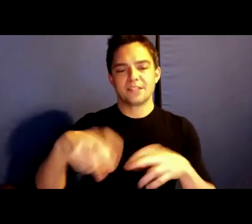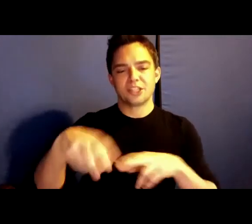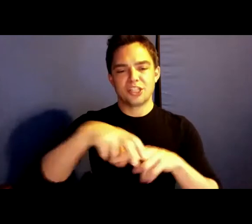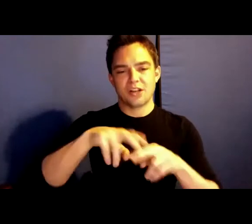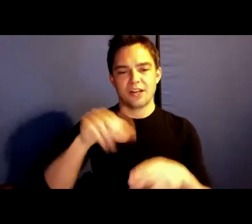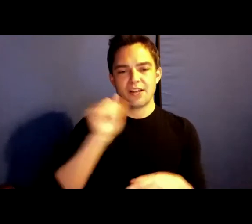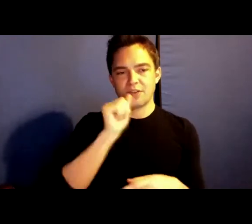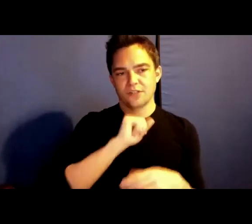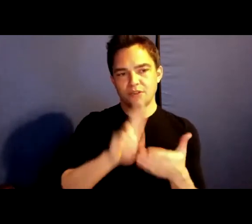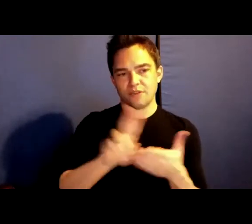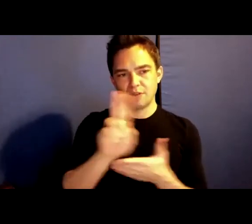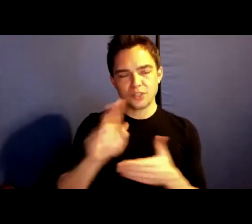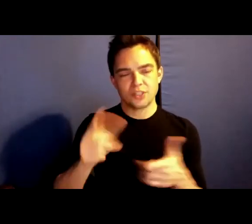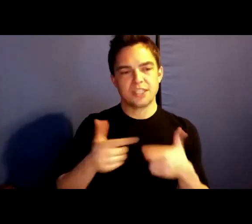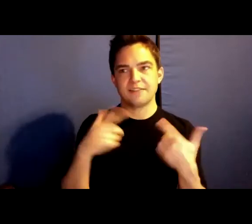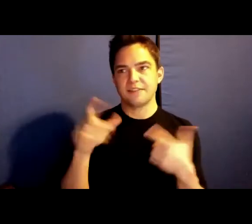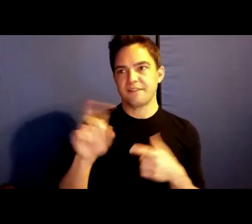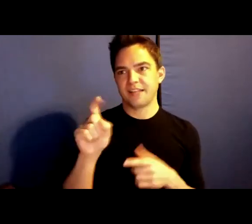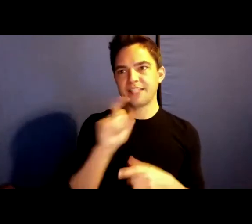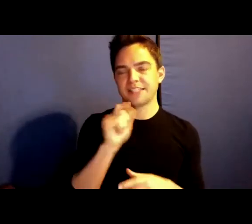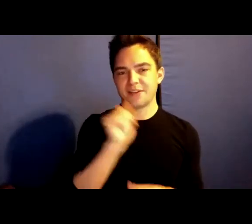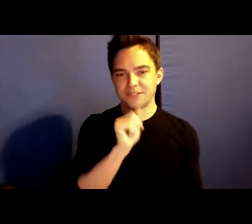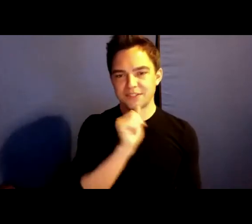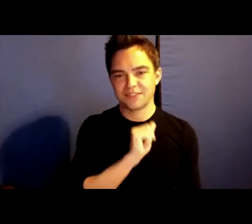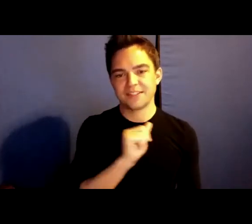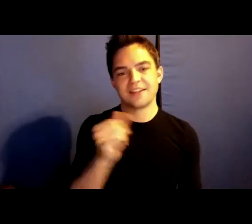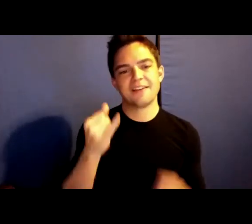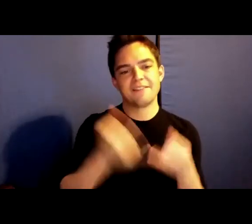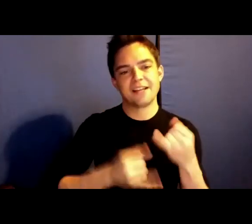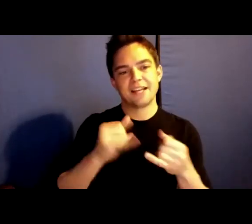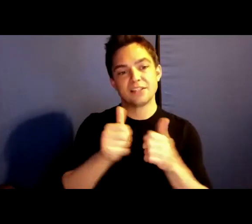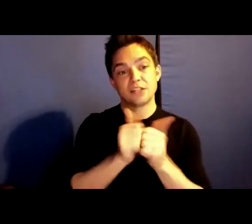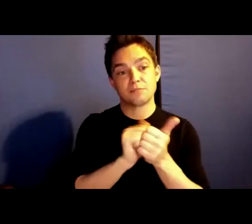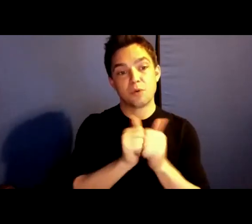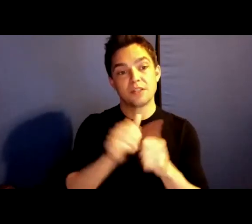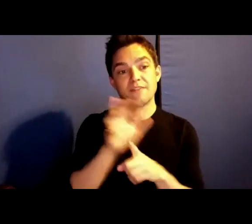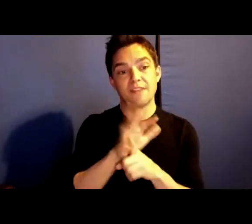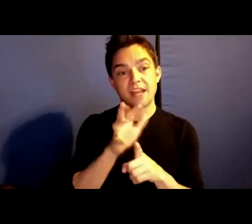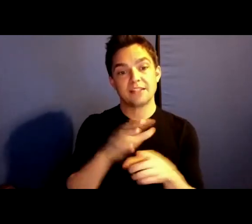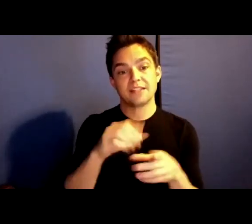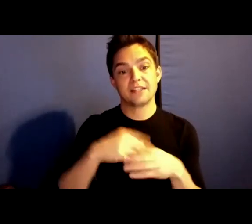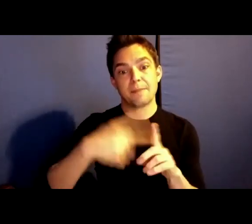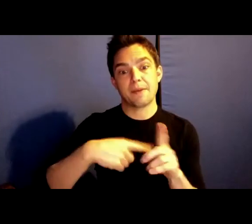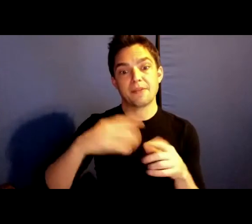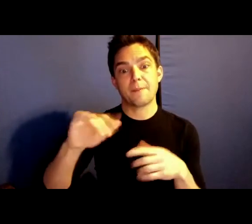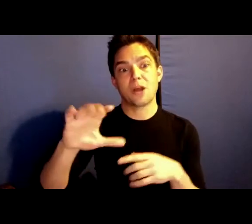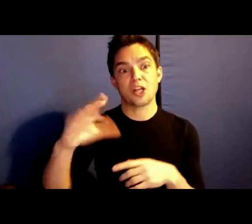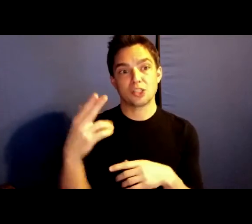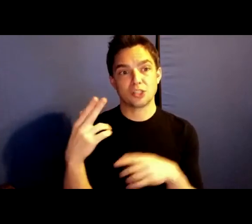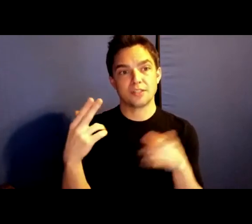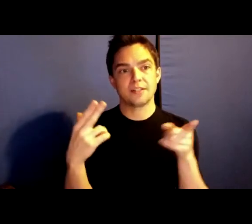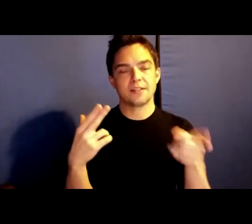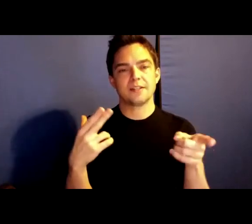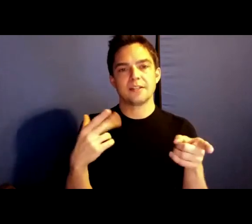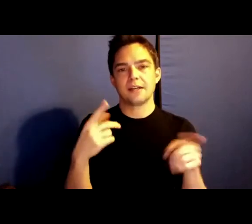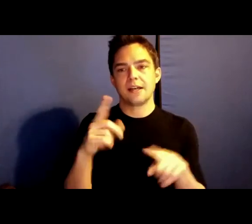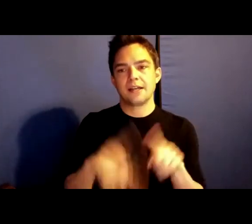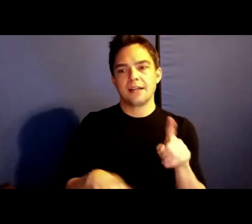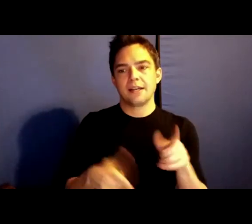Finally, as a sports fan, in the month of March, I cannot let this event pass without